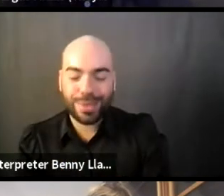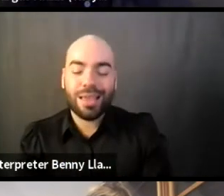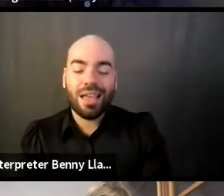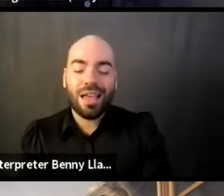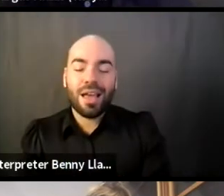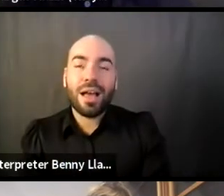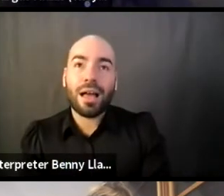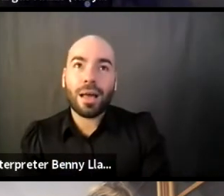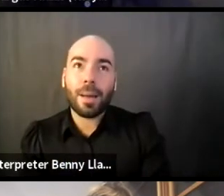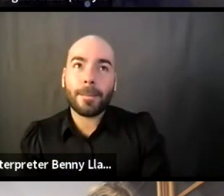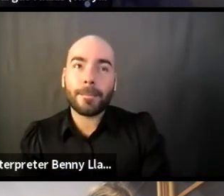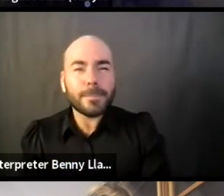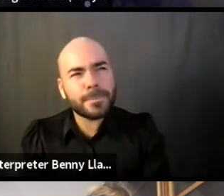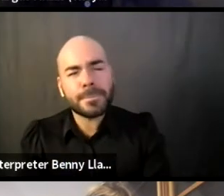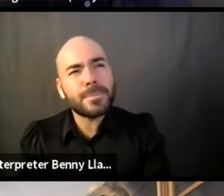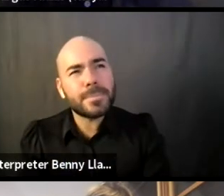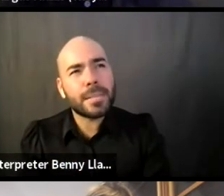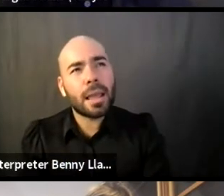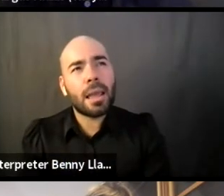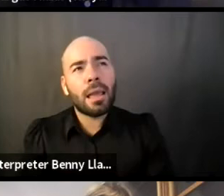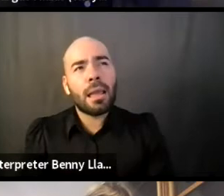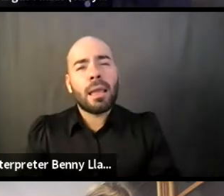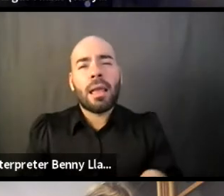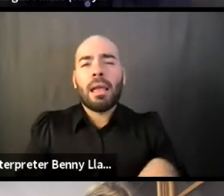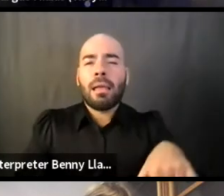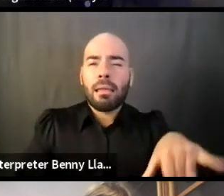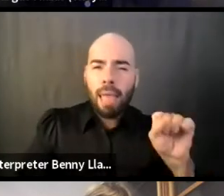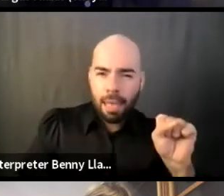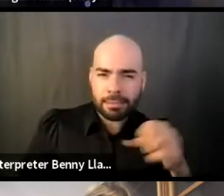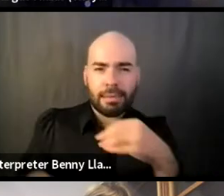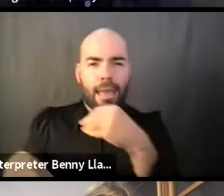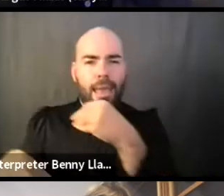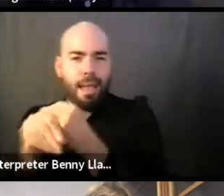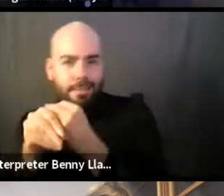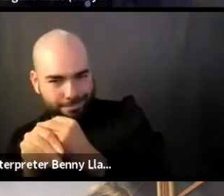Yeah, yes and-ing to everything that has already been said.